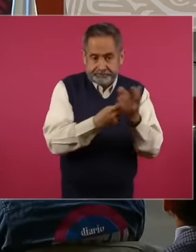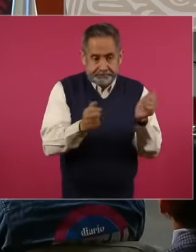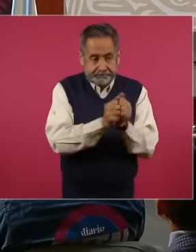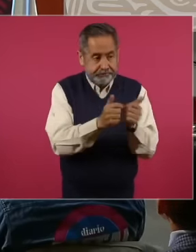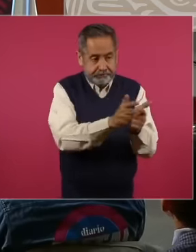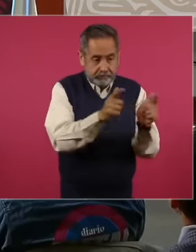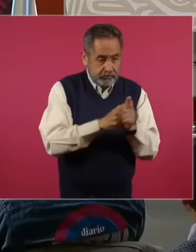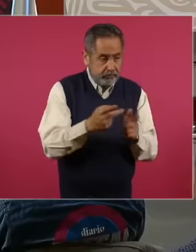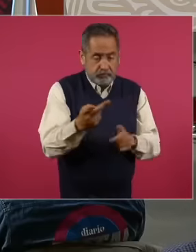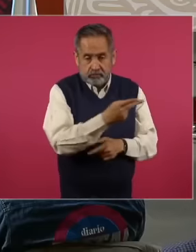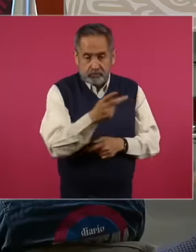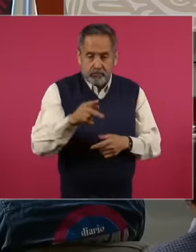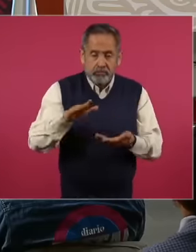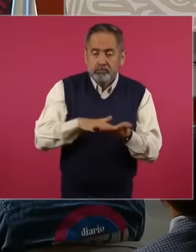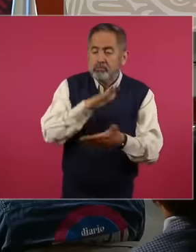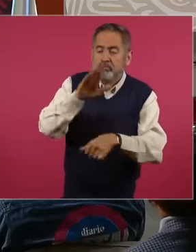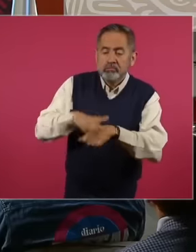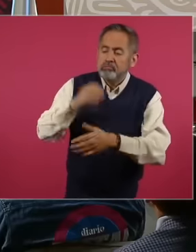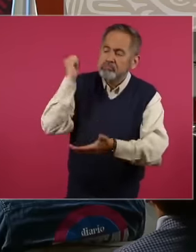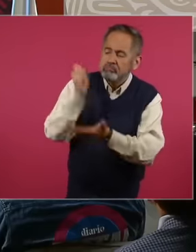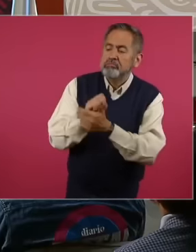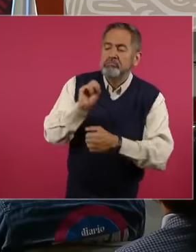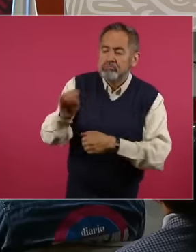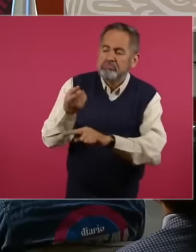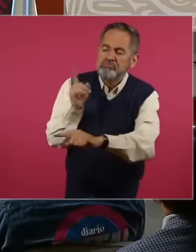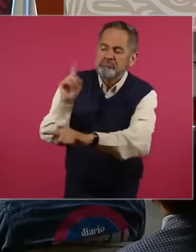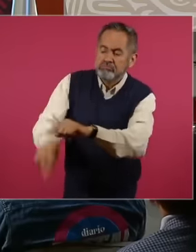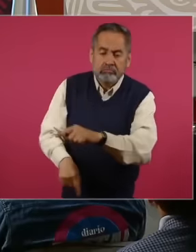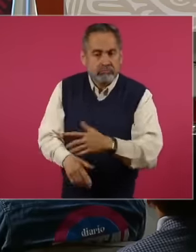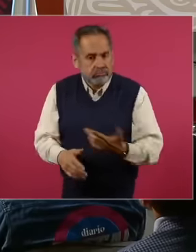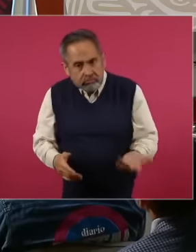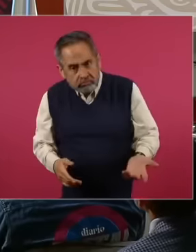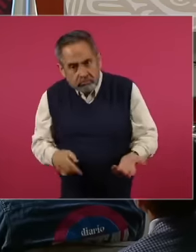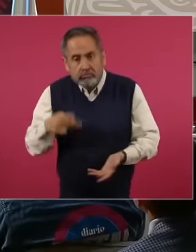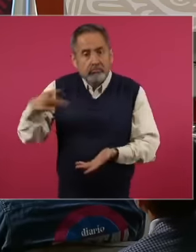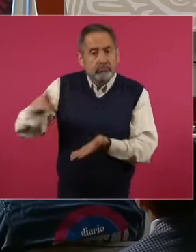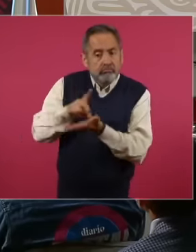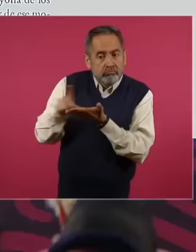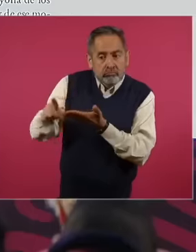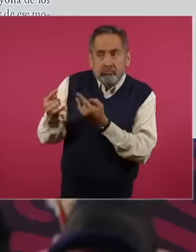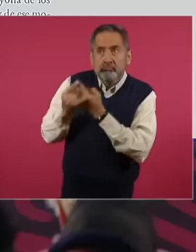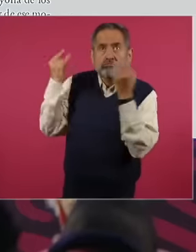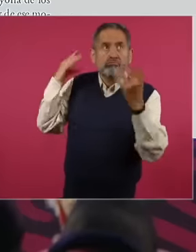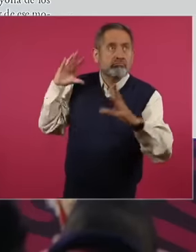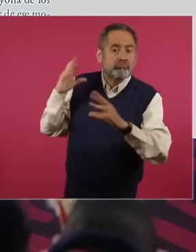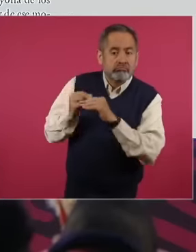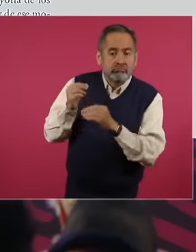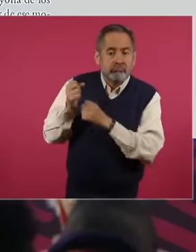approved the labor reform that eliminated historical rights of workers by